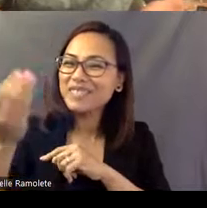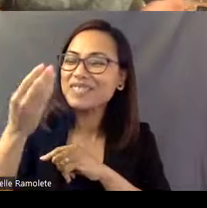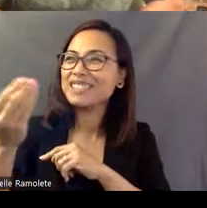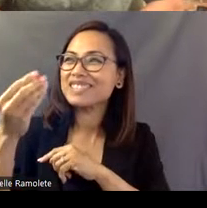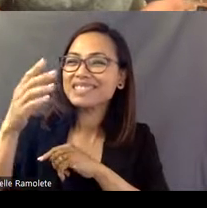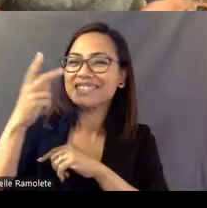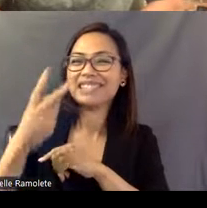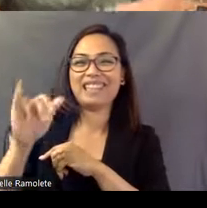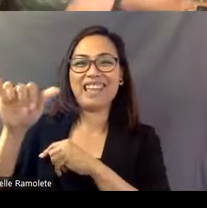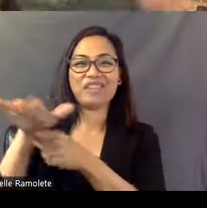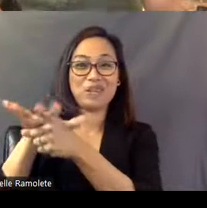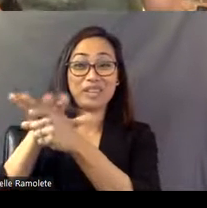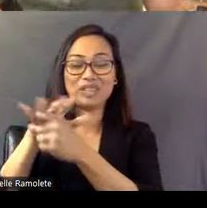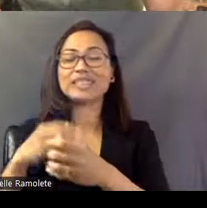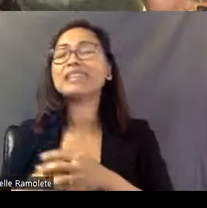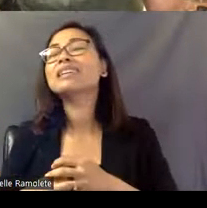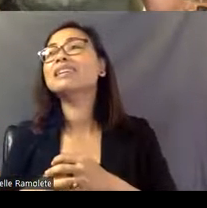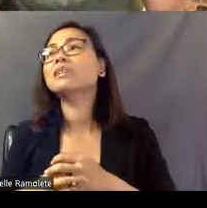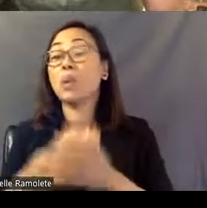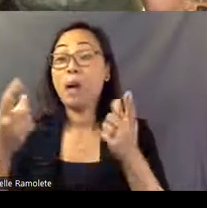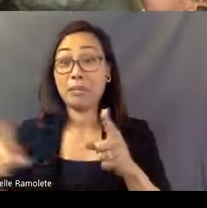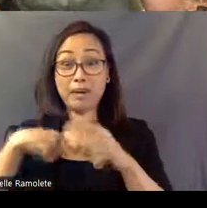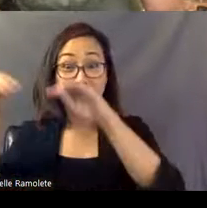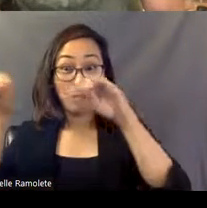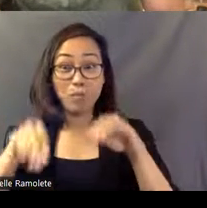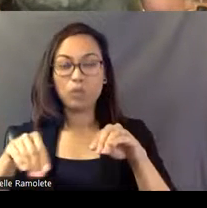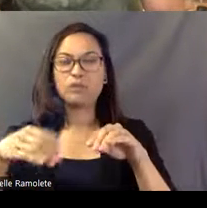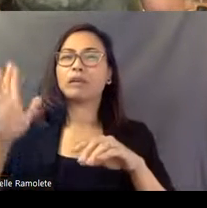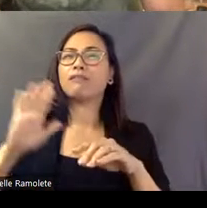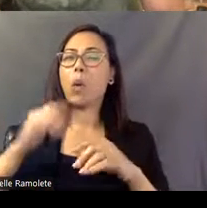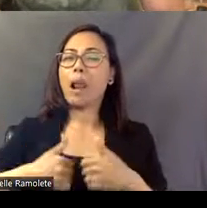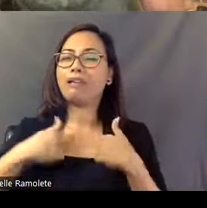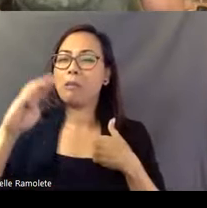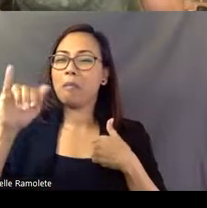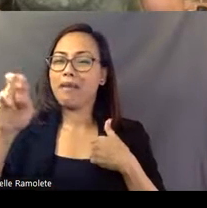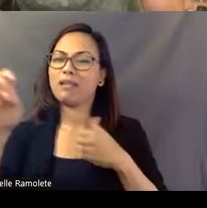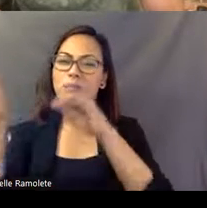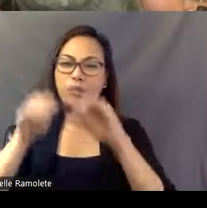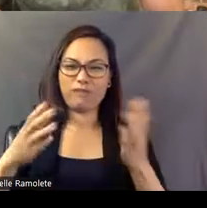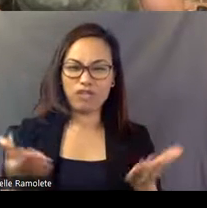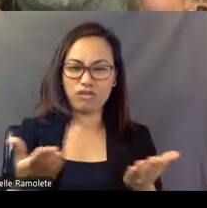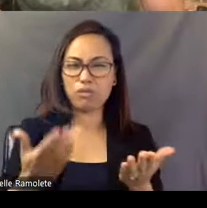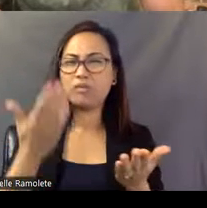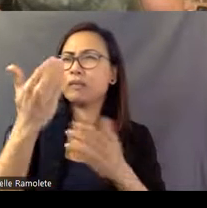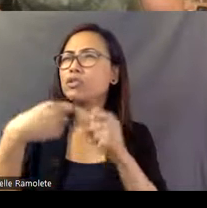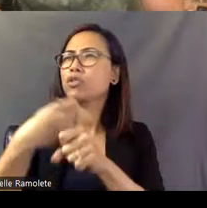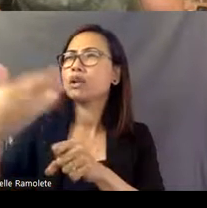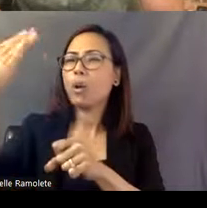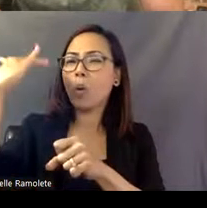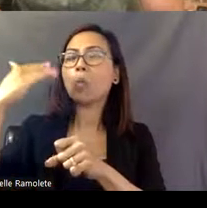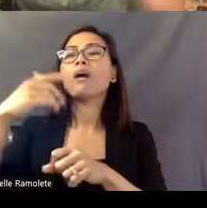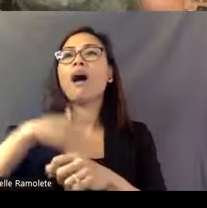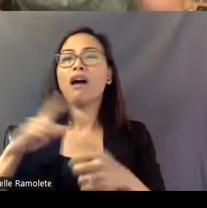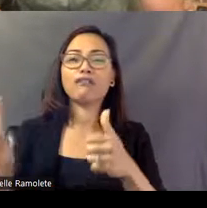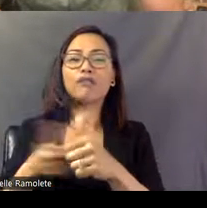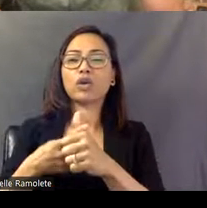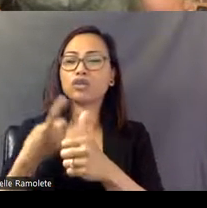So when I moved here from Maine about 15 years ago, I had first encountered Pasaquan and